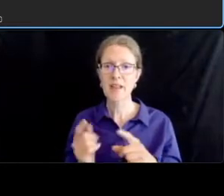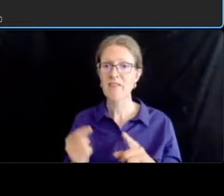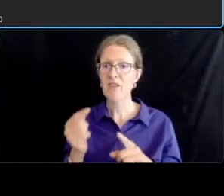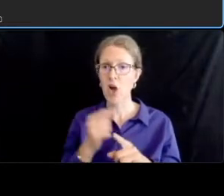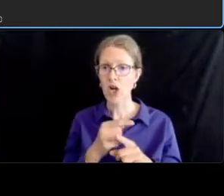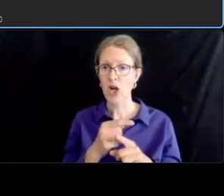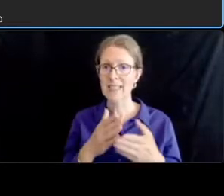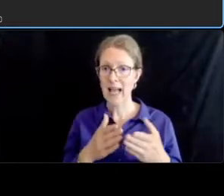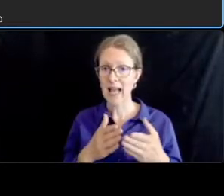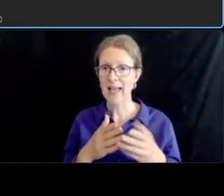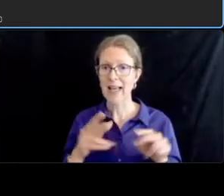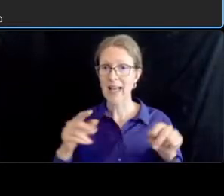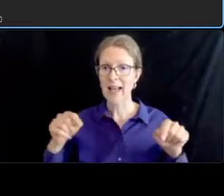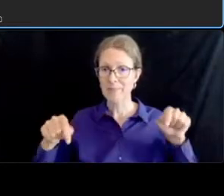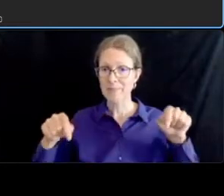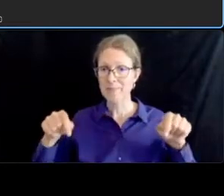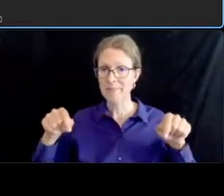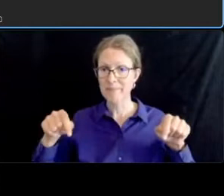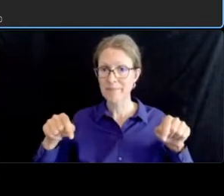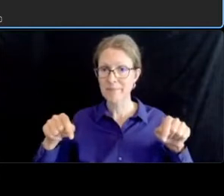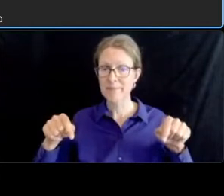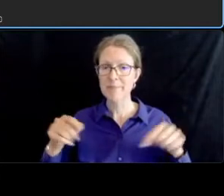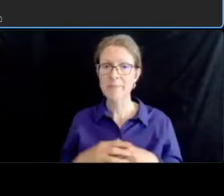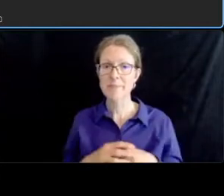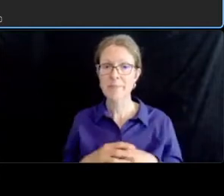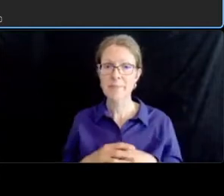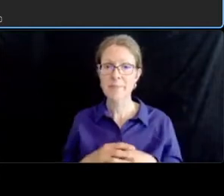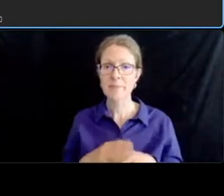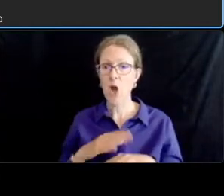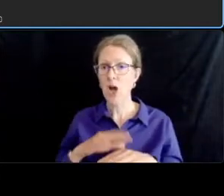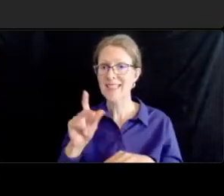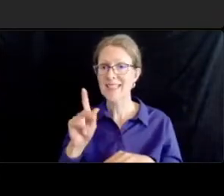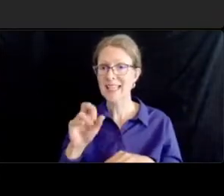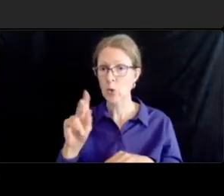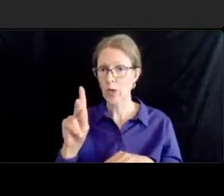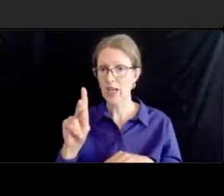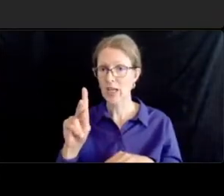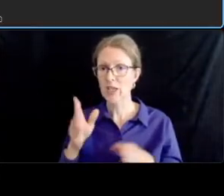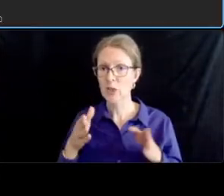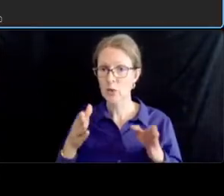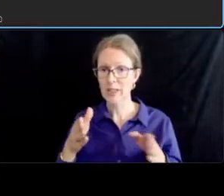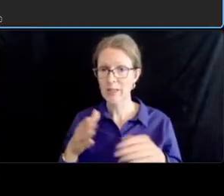and we are already coordinating with momada on bus stop locations with their operation